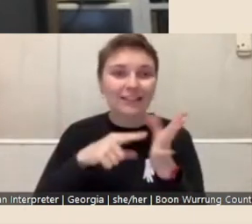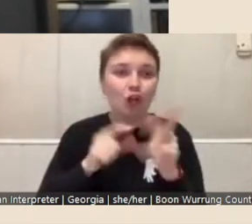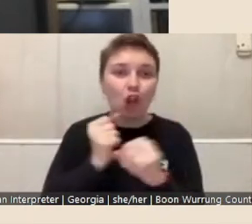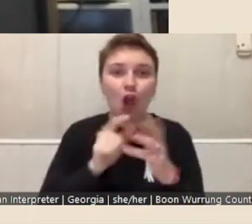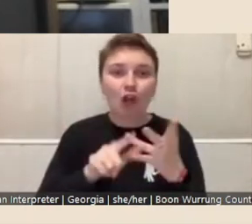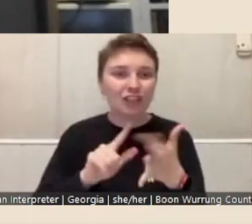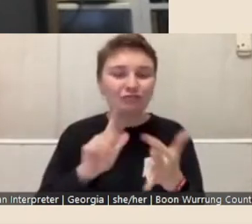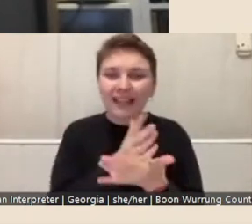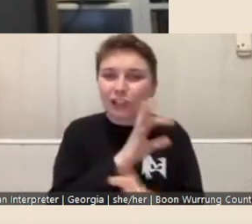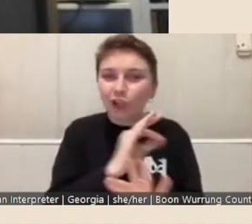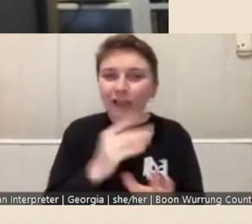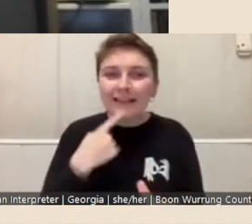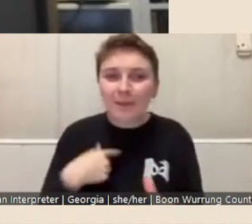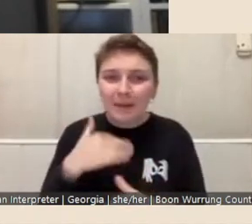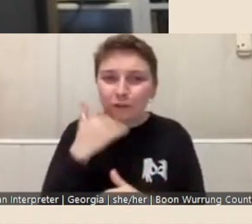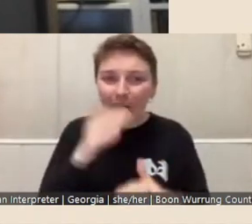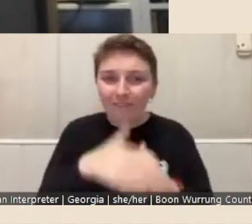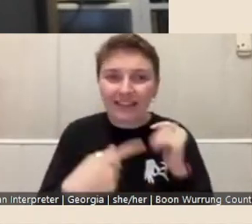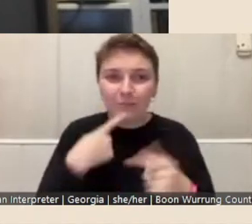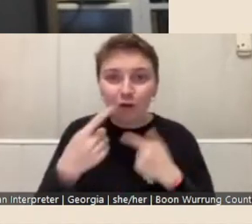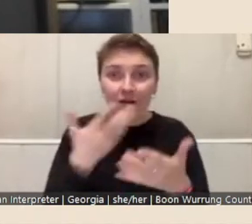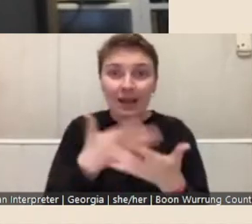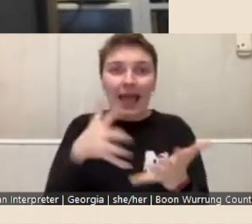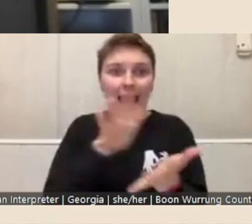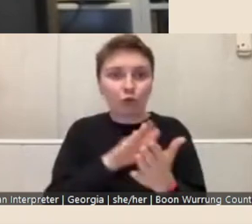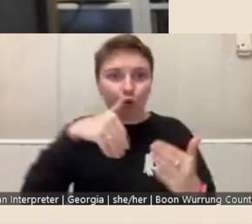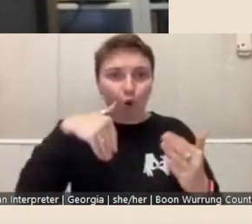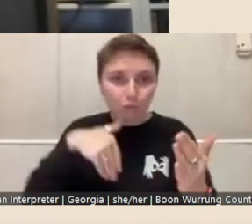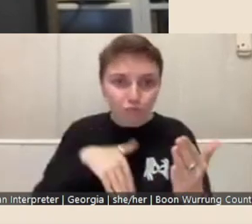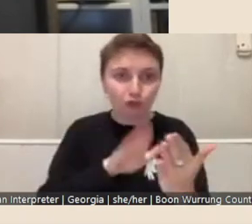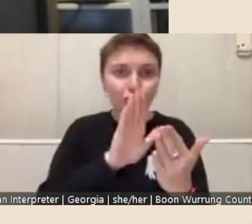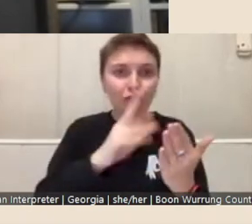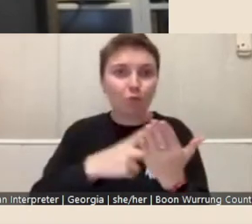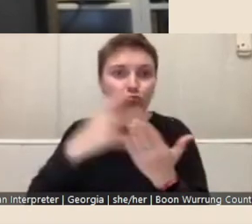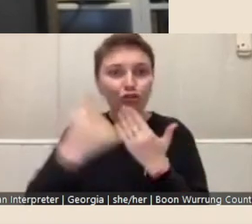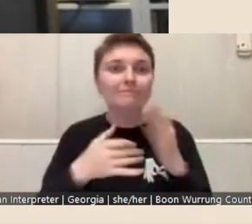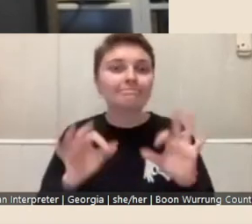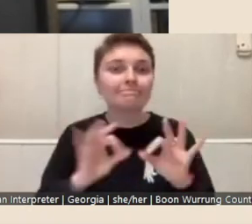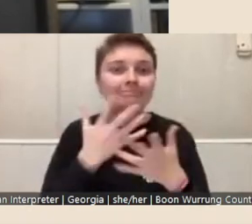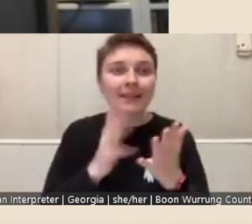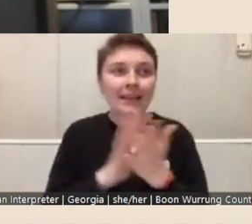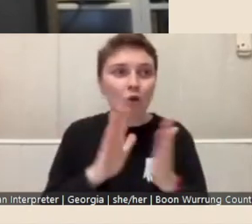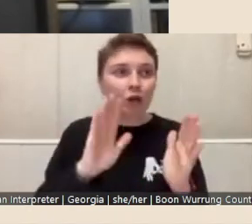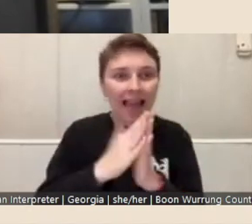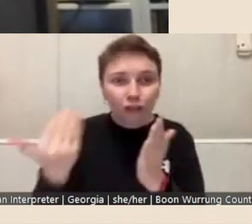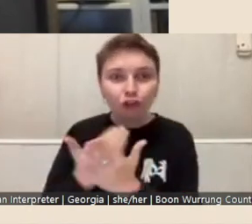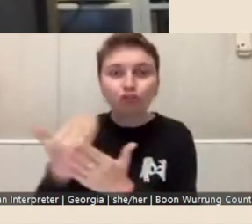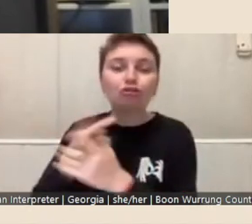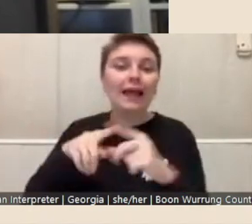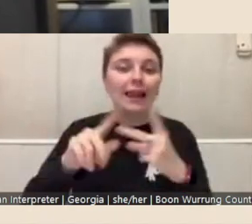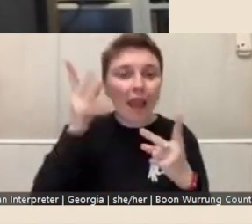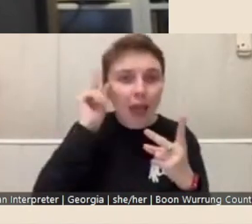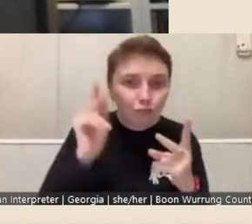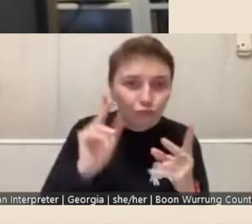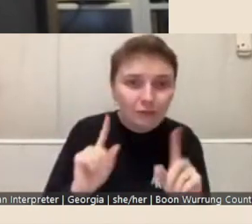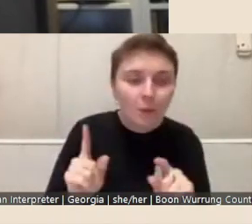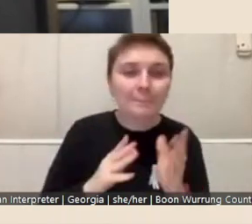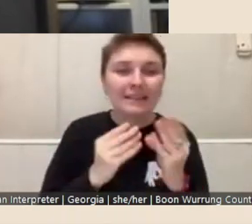about, about the way you're approaching the project and the collections and the material in the Library in a sense, so it doesn't need immense detail of everything